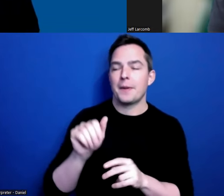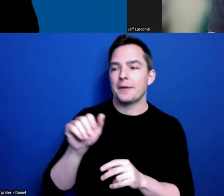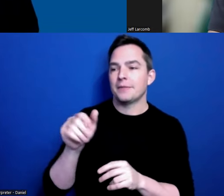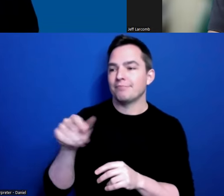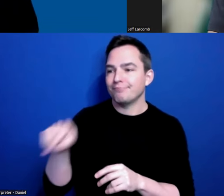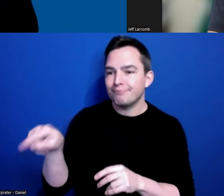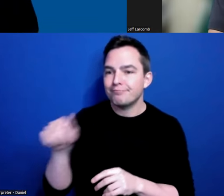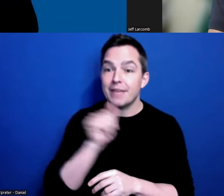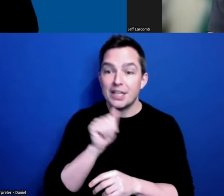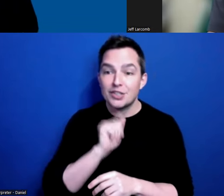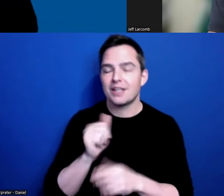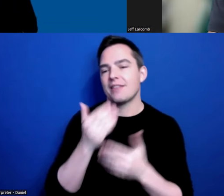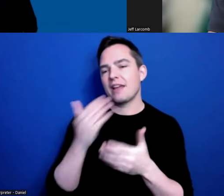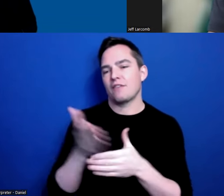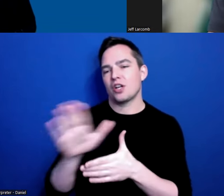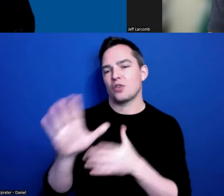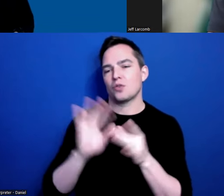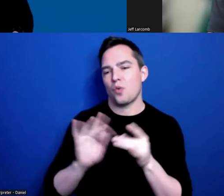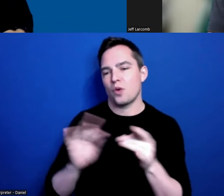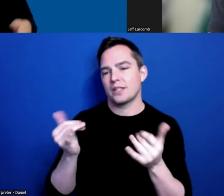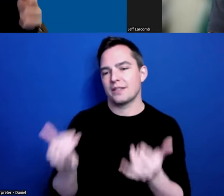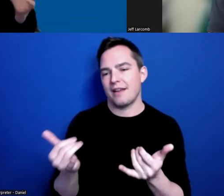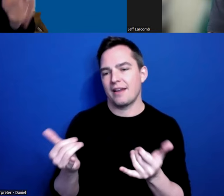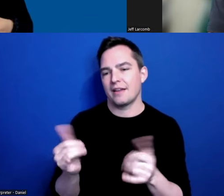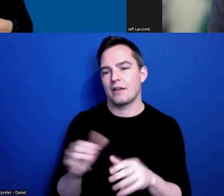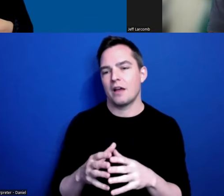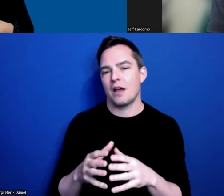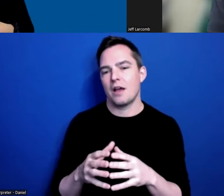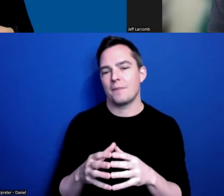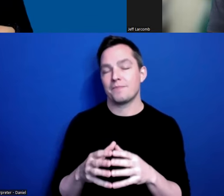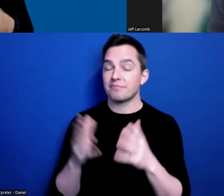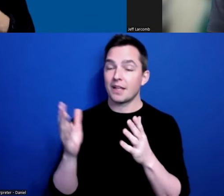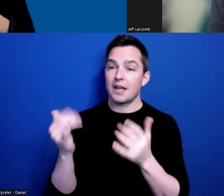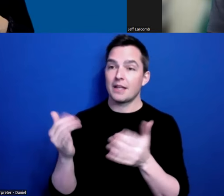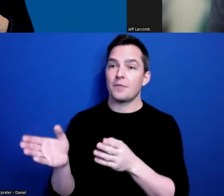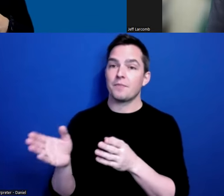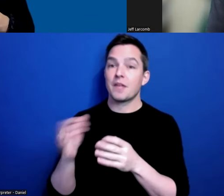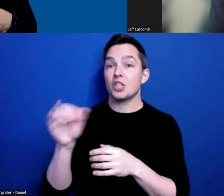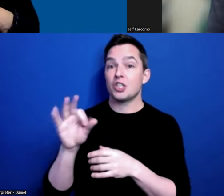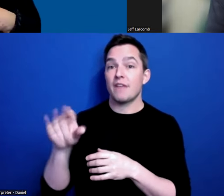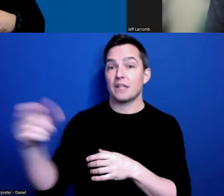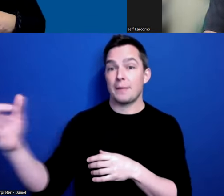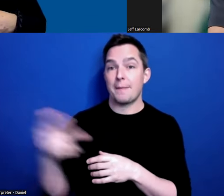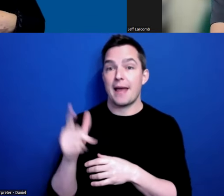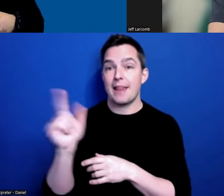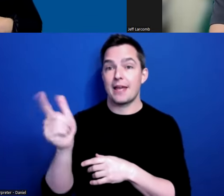sharing your story today, and Jeff will be back later to respond to some questions.